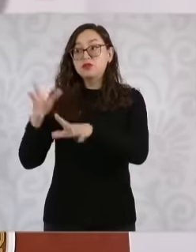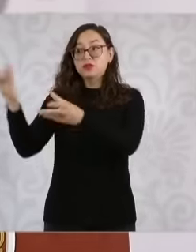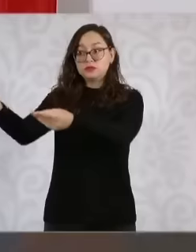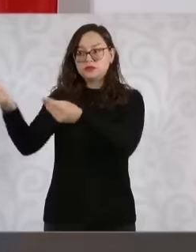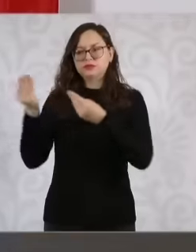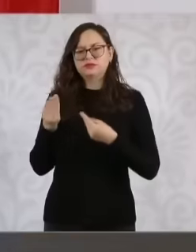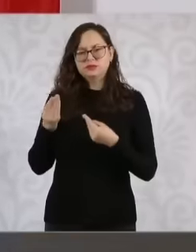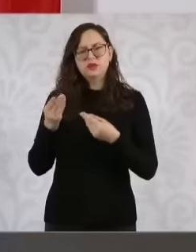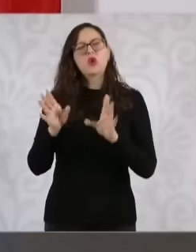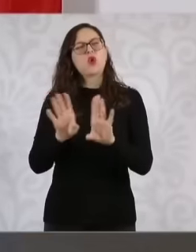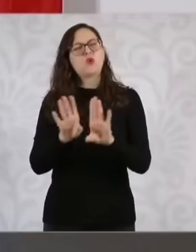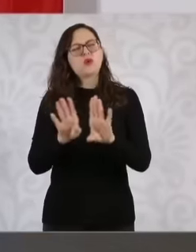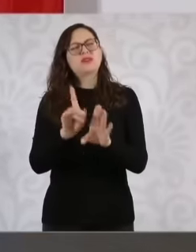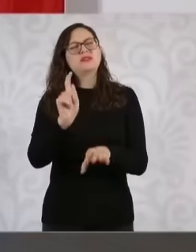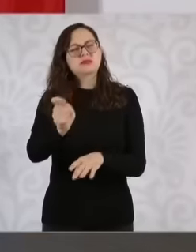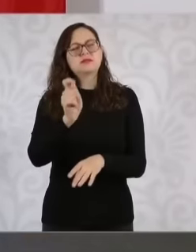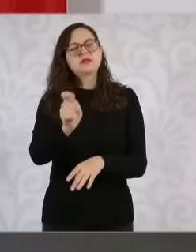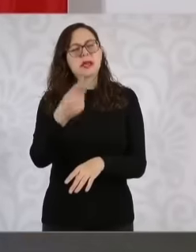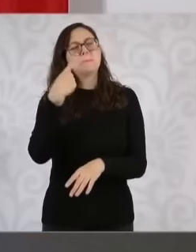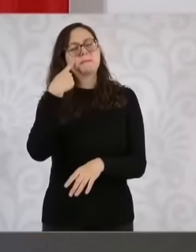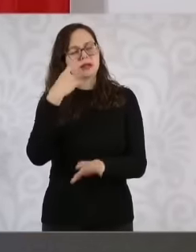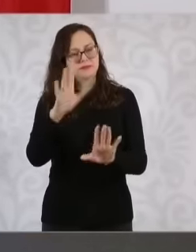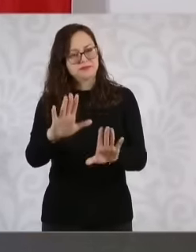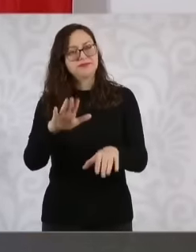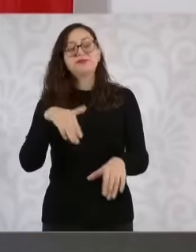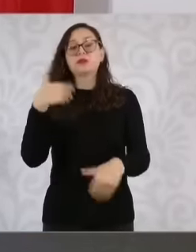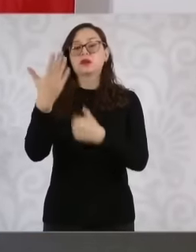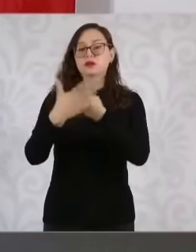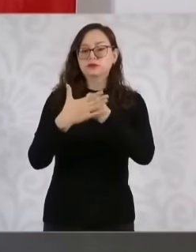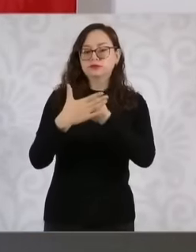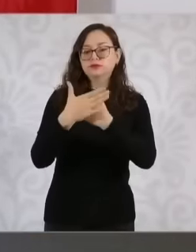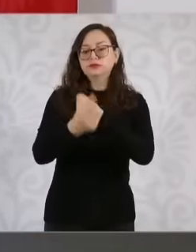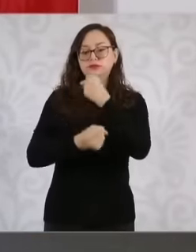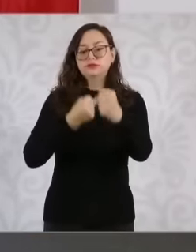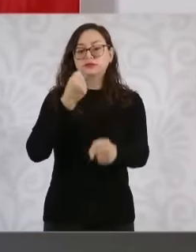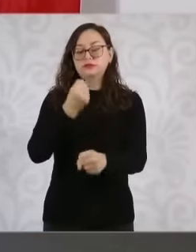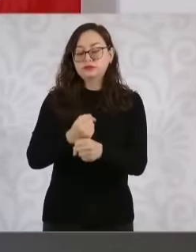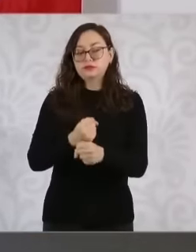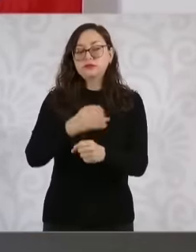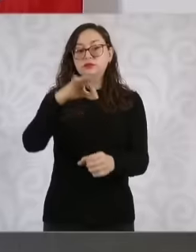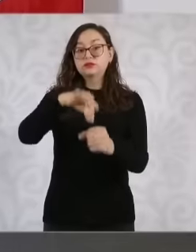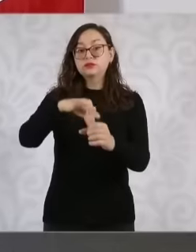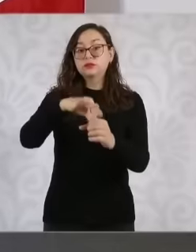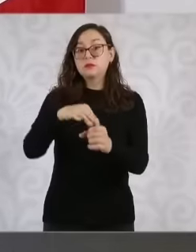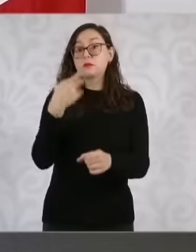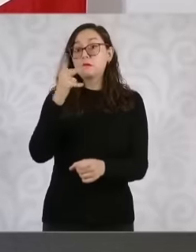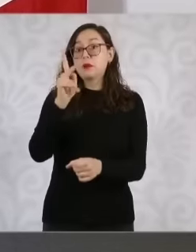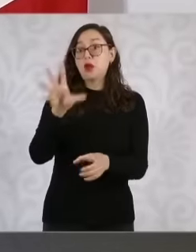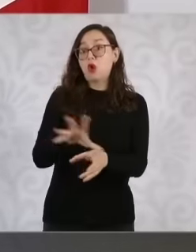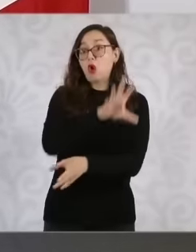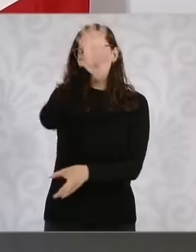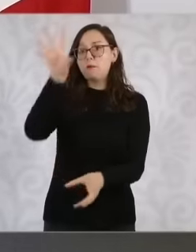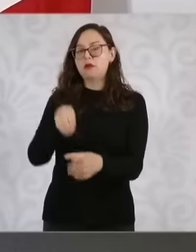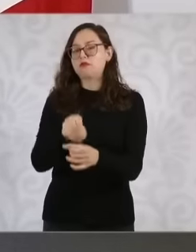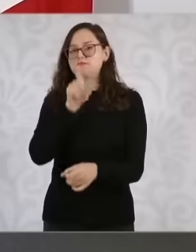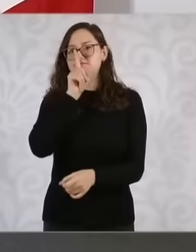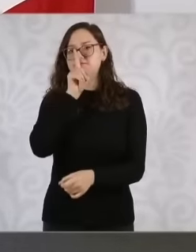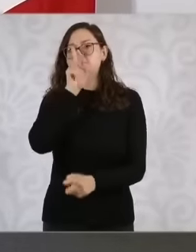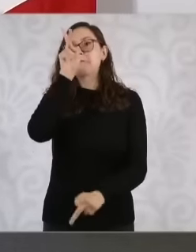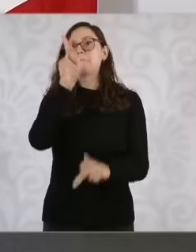The election of magistrate judges is done in two stages, one part in 2025 and the other part